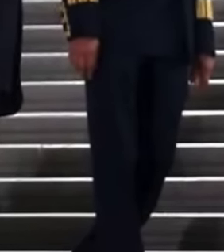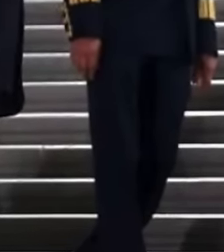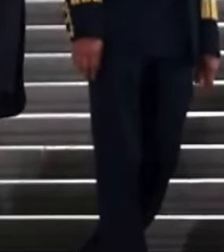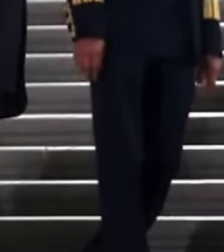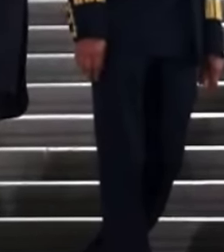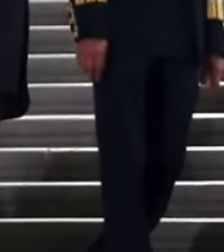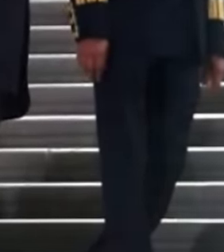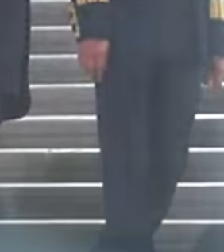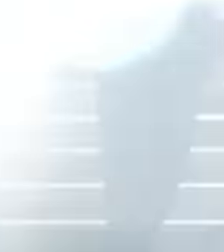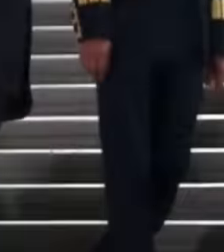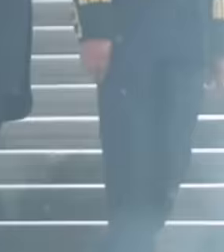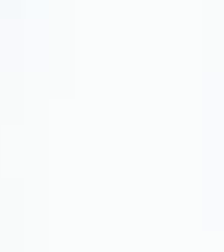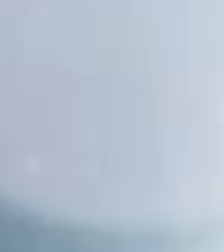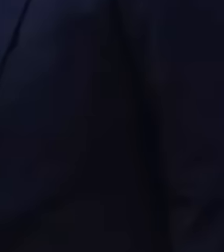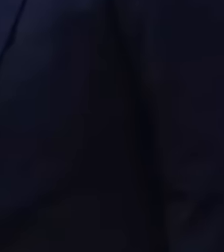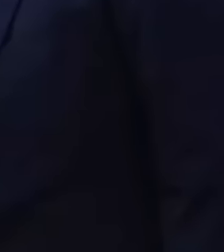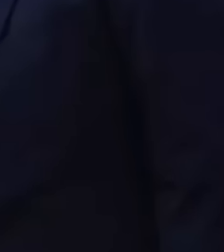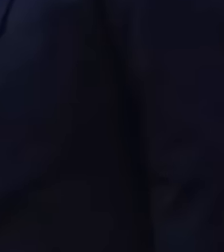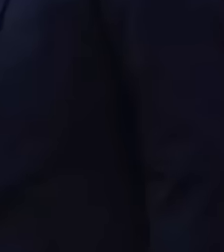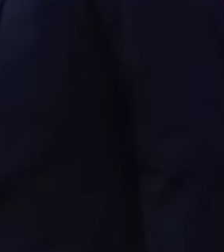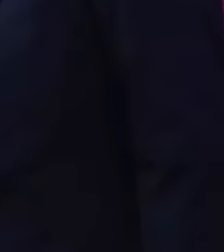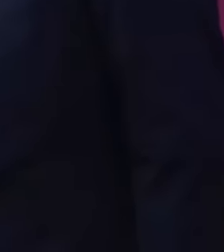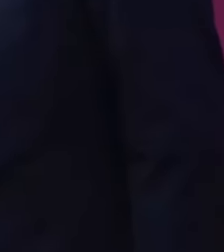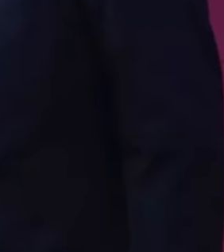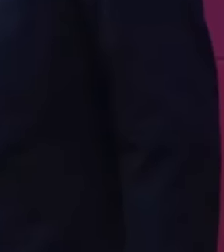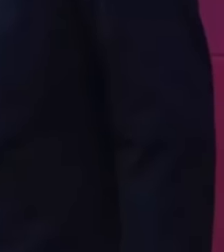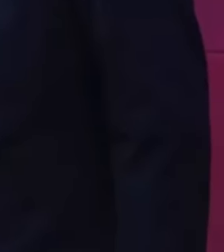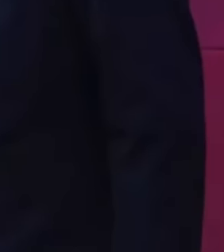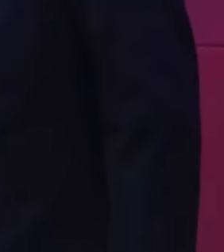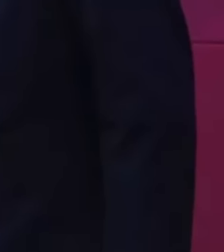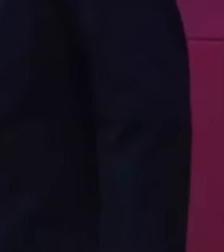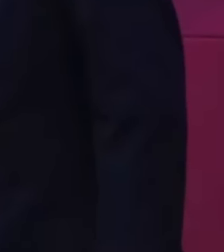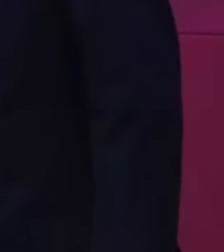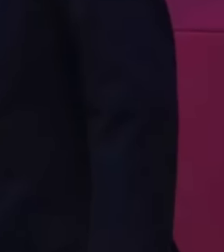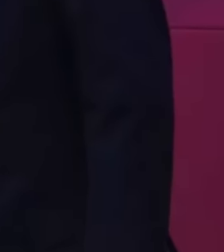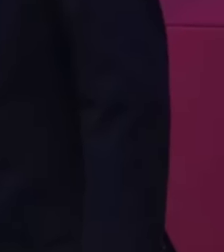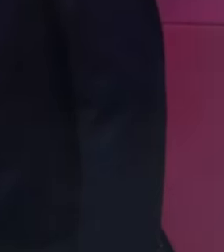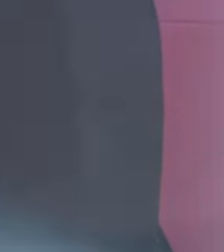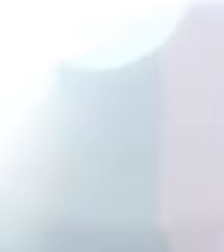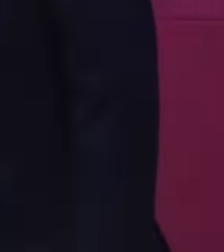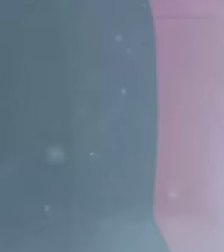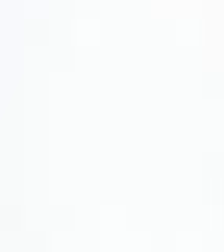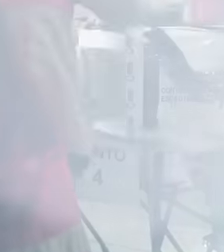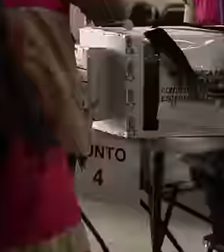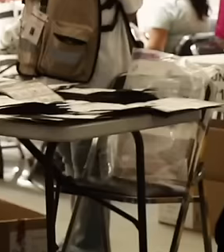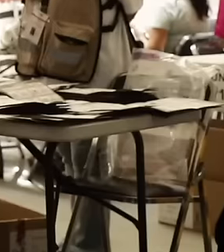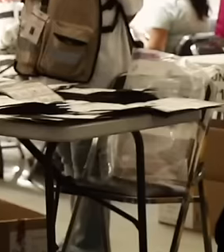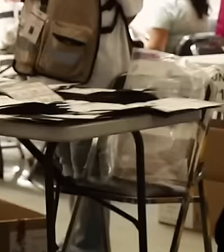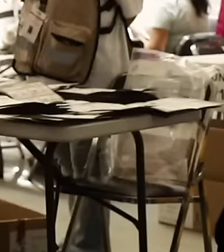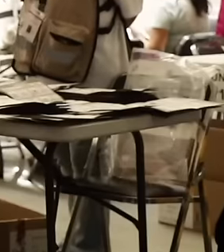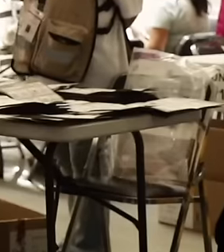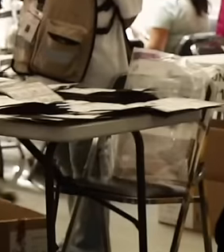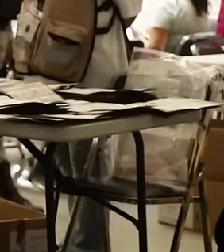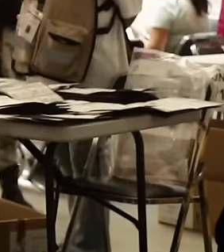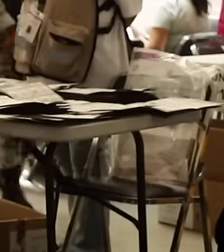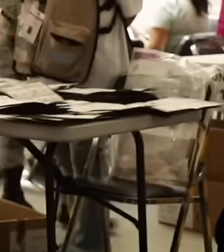these judges laughed at the poor and forgotten is over, but today the people will elect their own judges